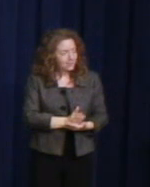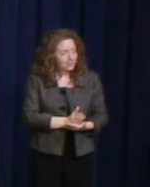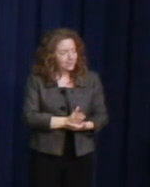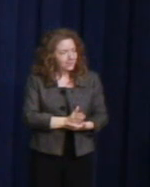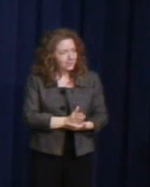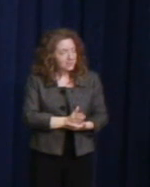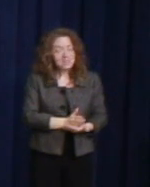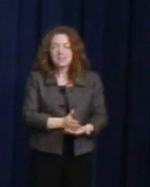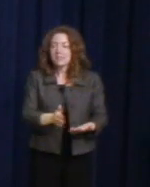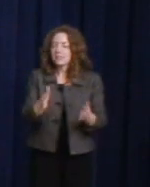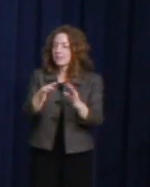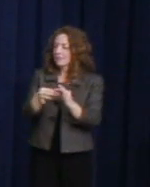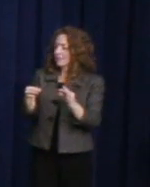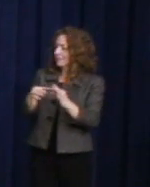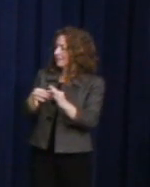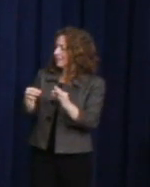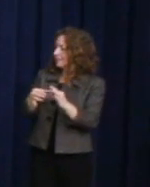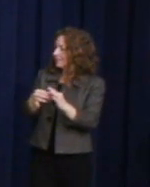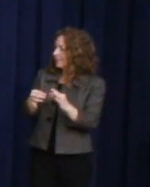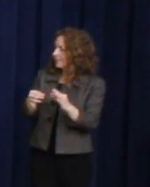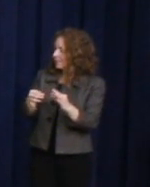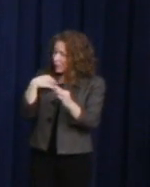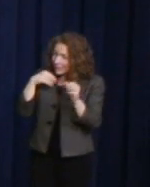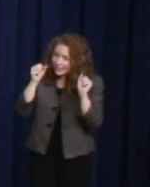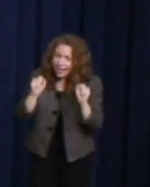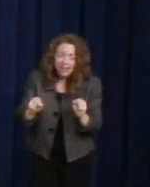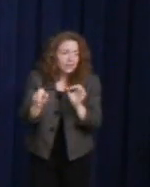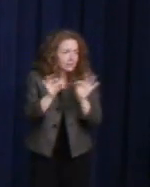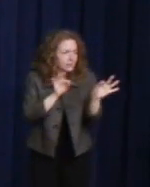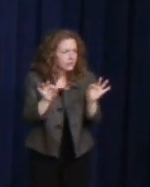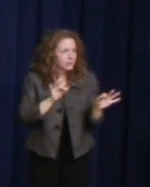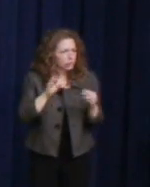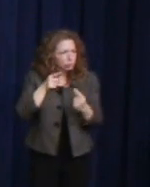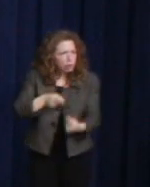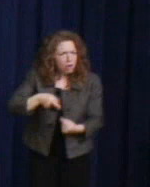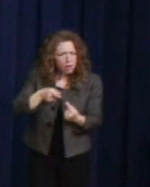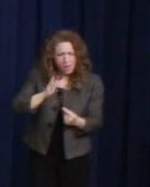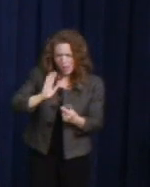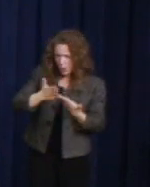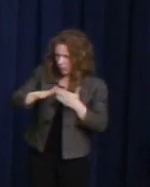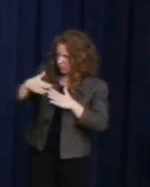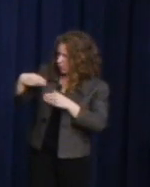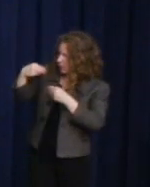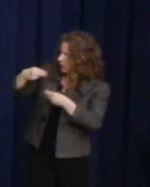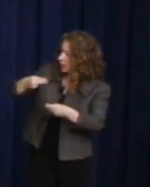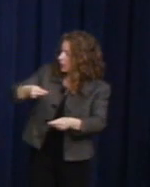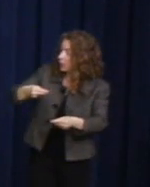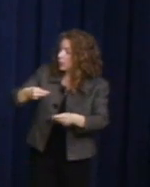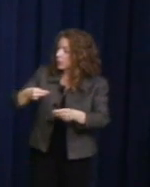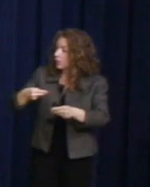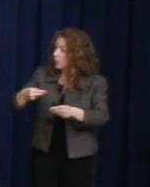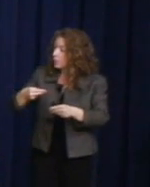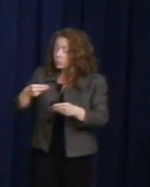about the struggles of our community so that the generations that are present don't get complacent.